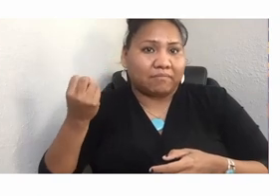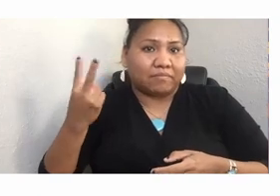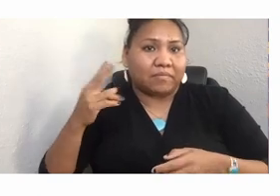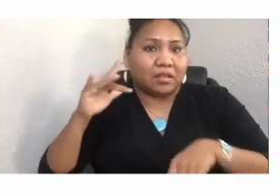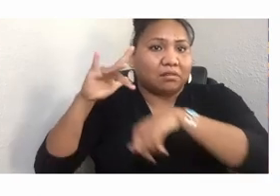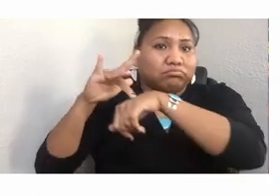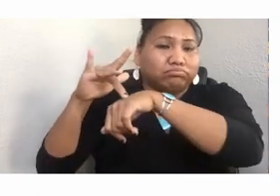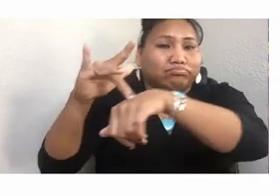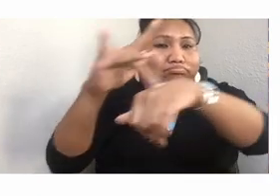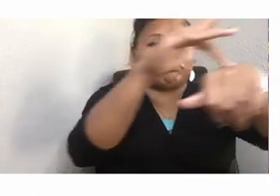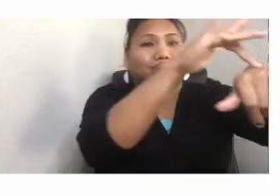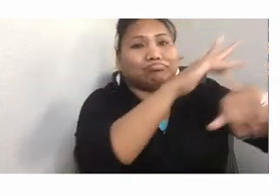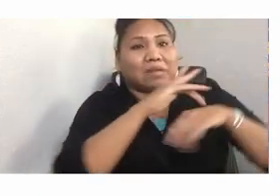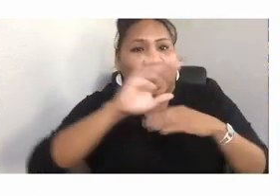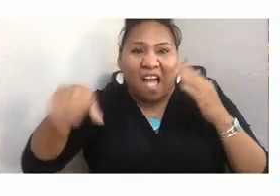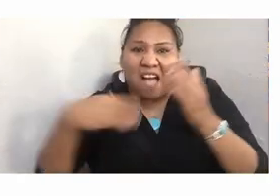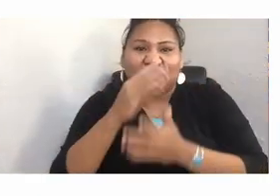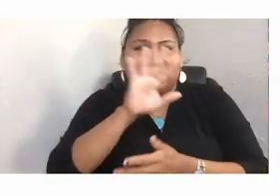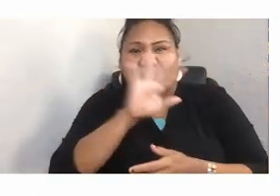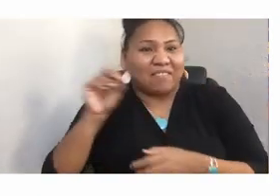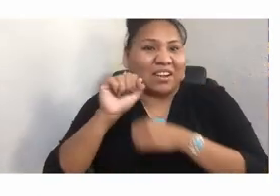I've traveled hundreds of thousands of miles by horseback